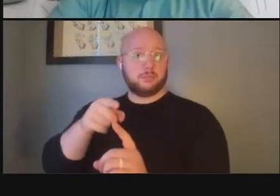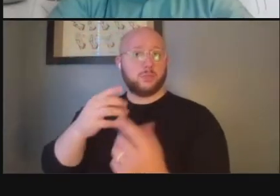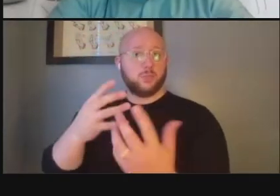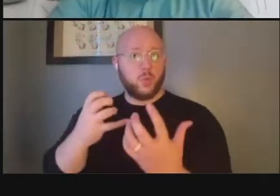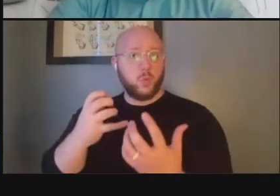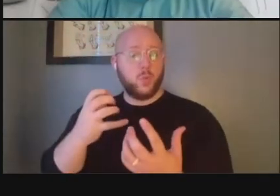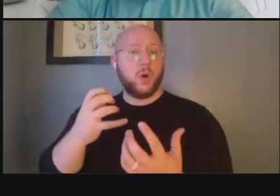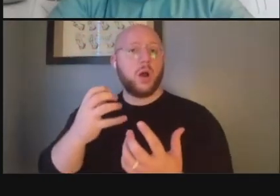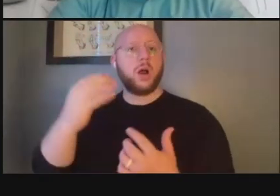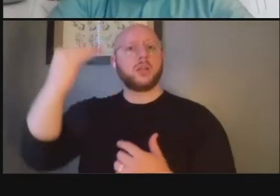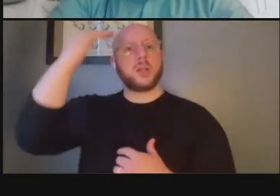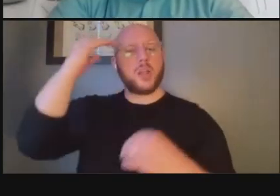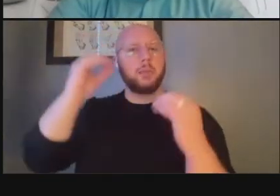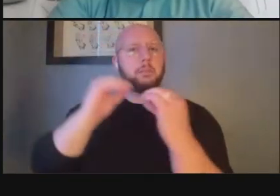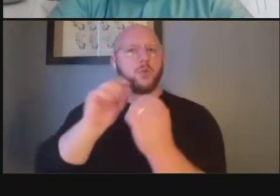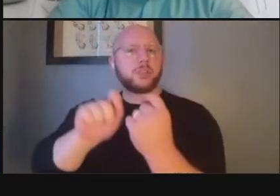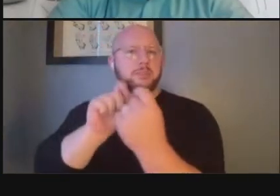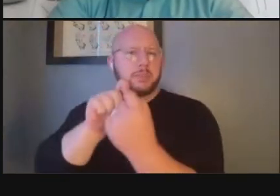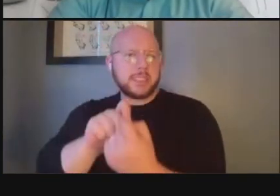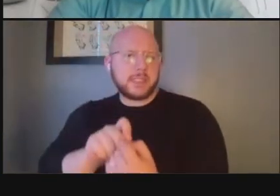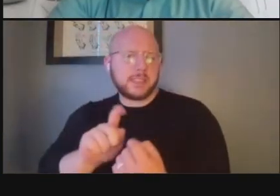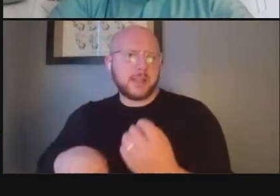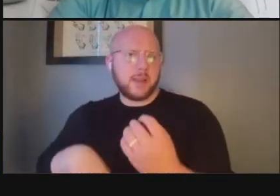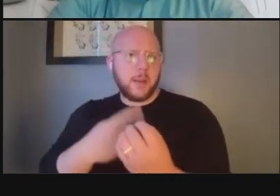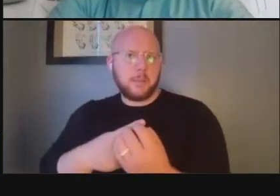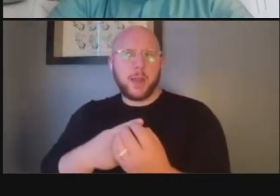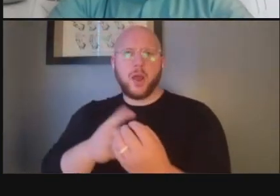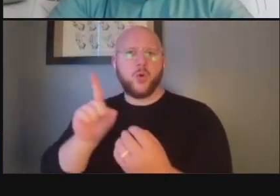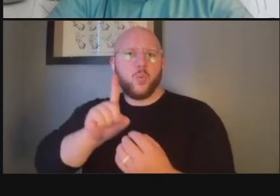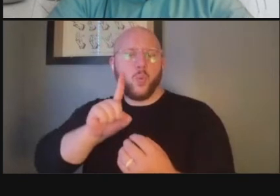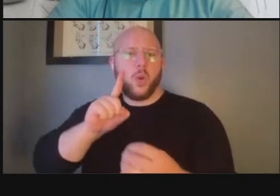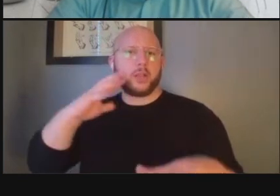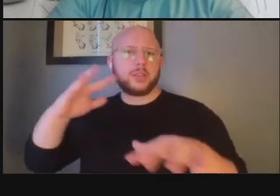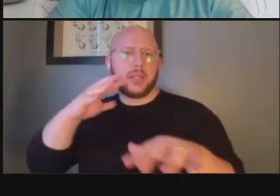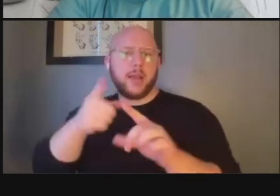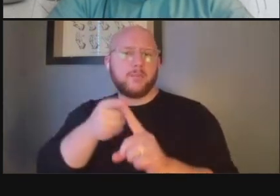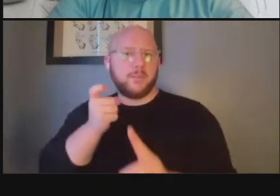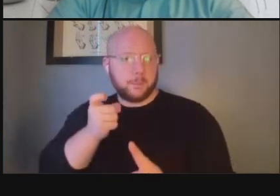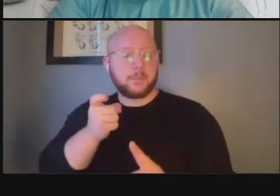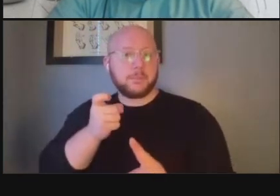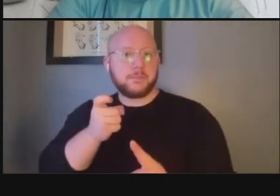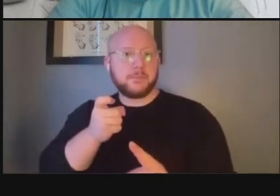know more specifics about what the sources of those noises are if it's you know if if it's